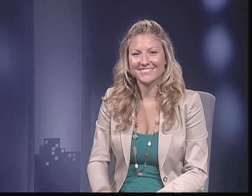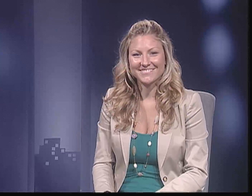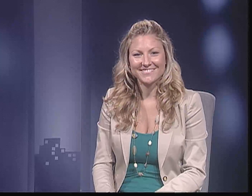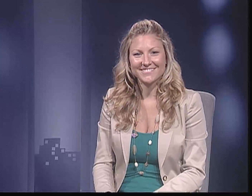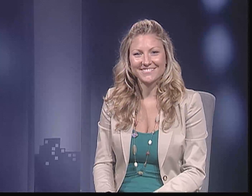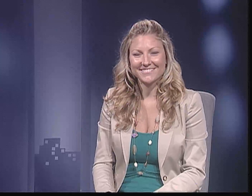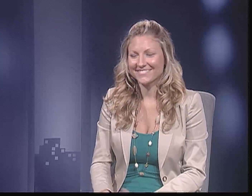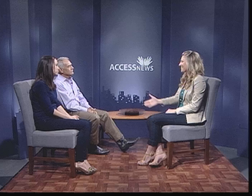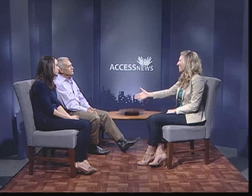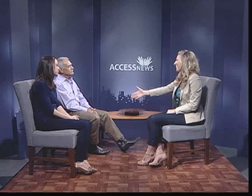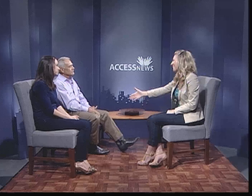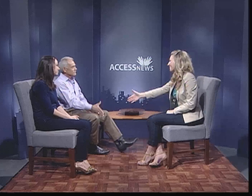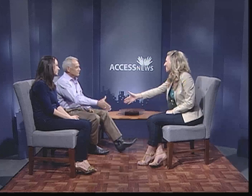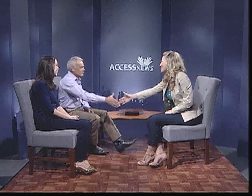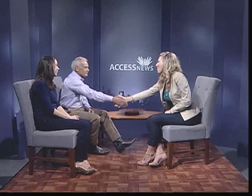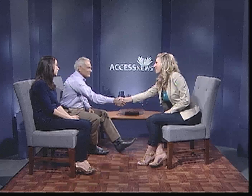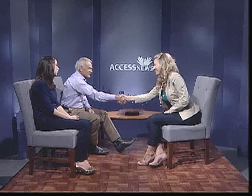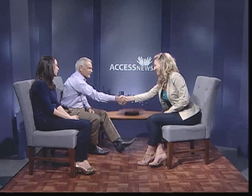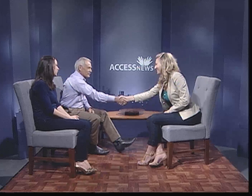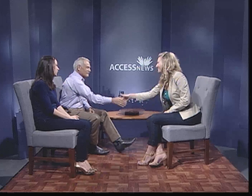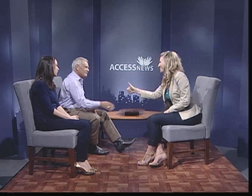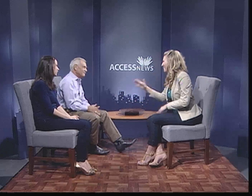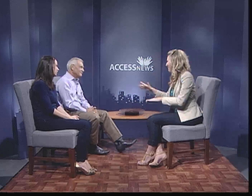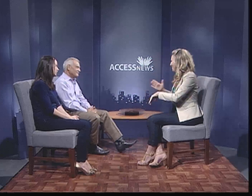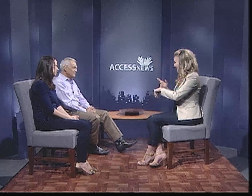For ACCESS News I'm Tamara and that's Austin.